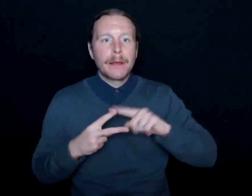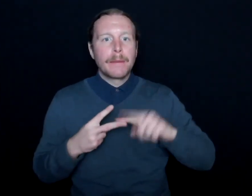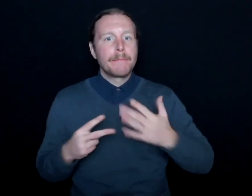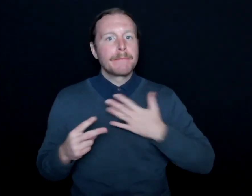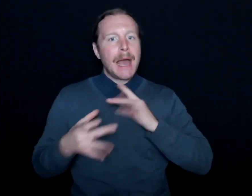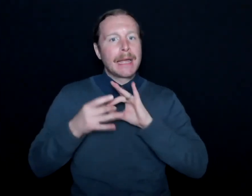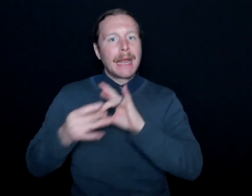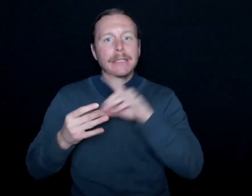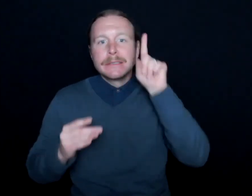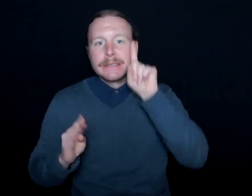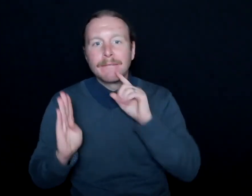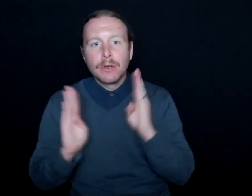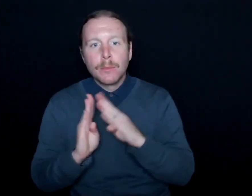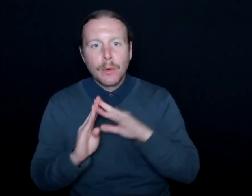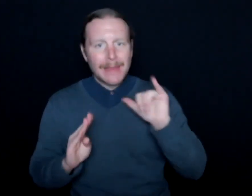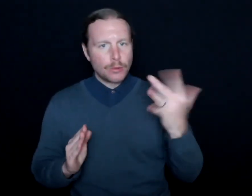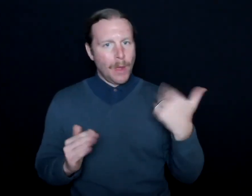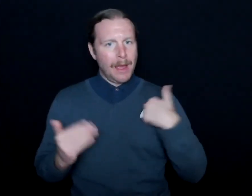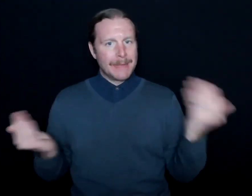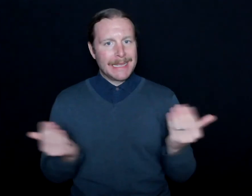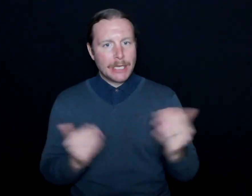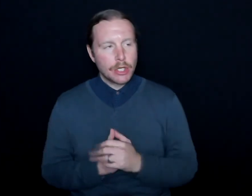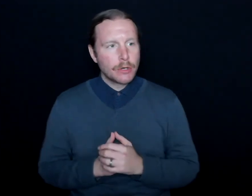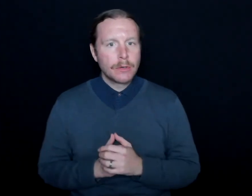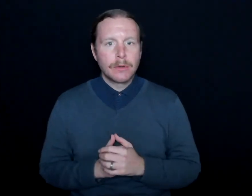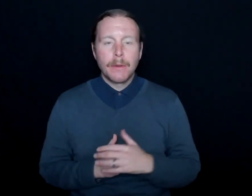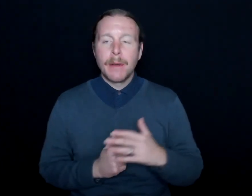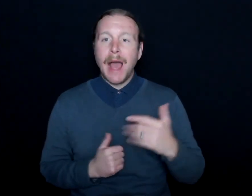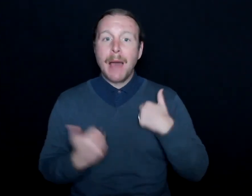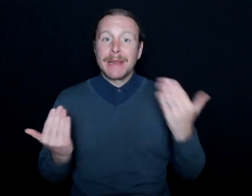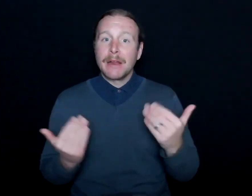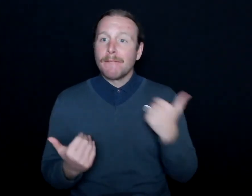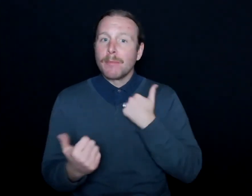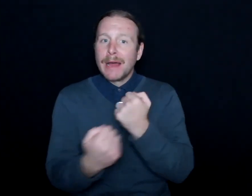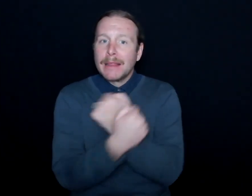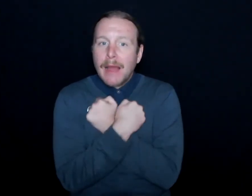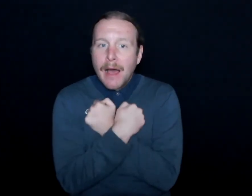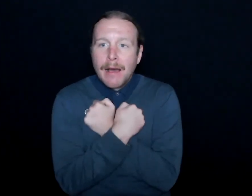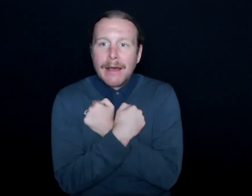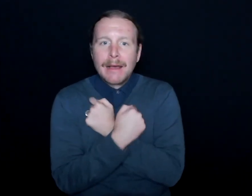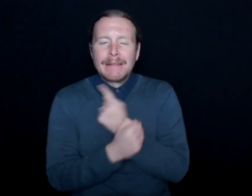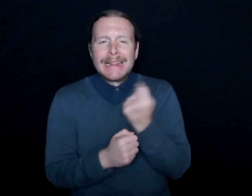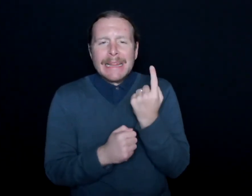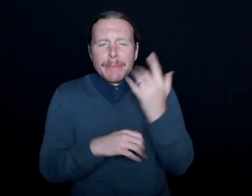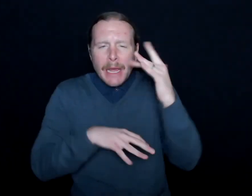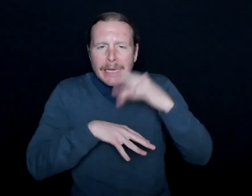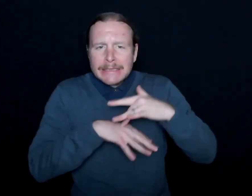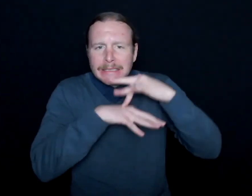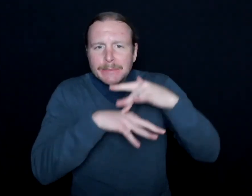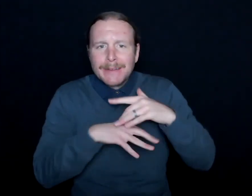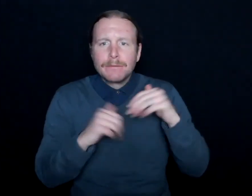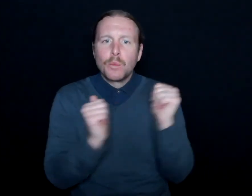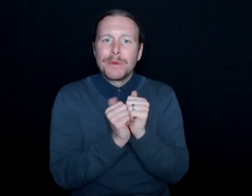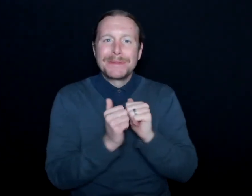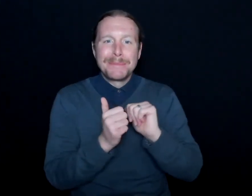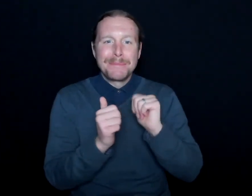with the deaf community. I'm here because of my love and slightly obsessive nature with professional sports.